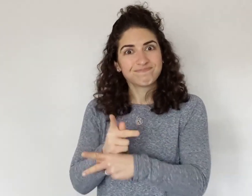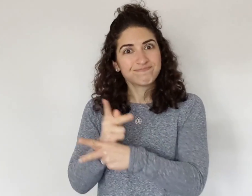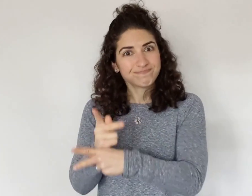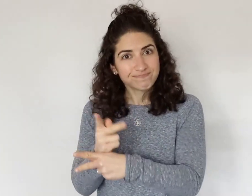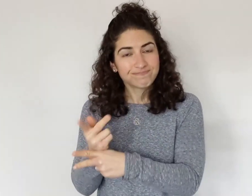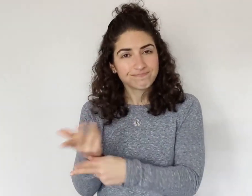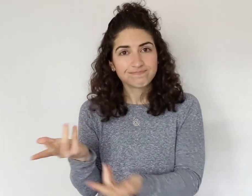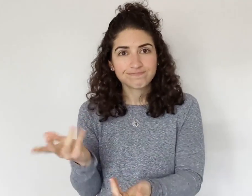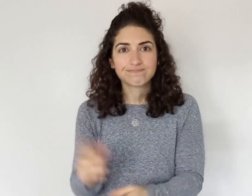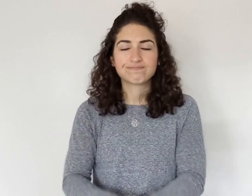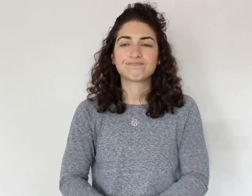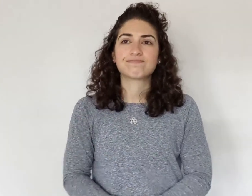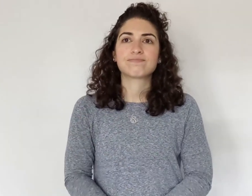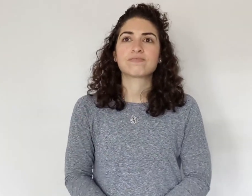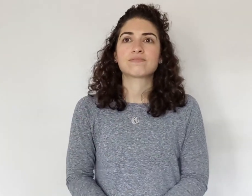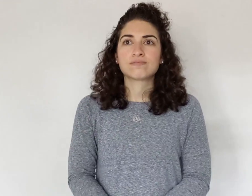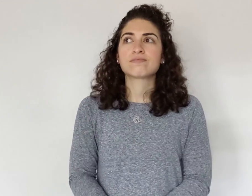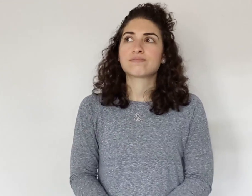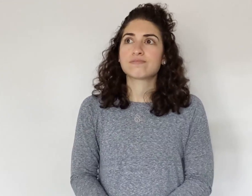so you really have to take care of them.